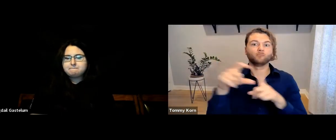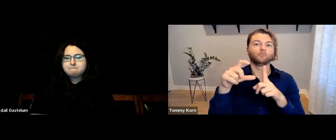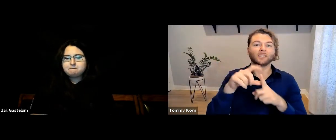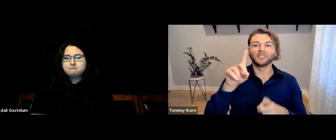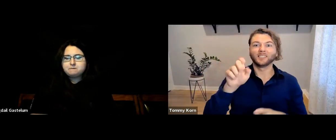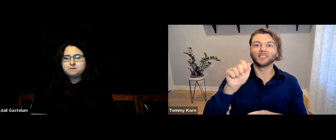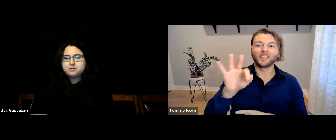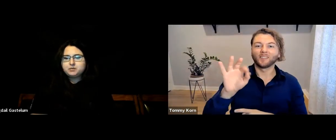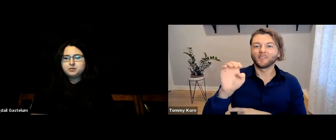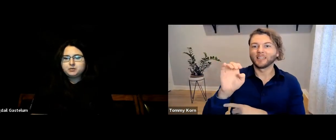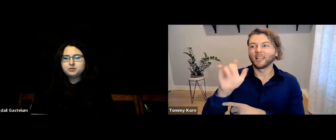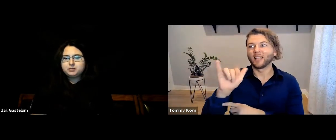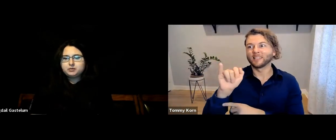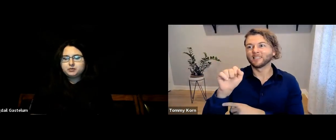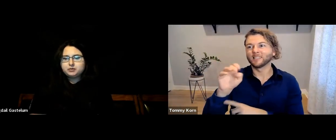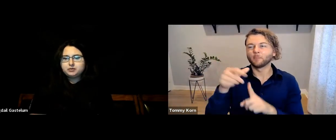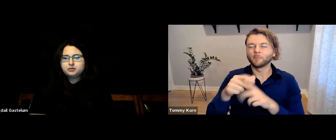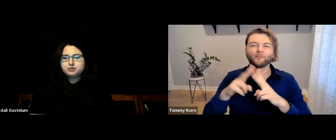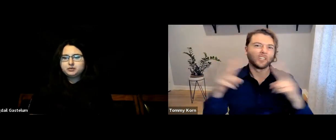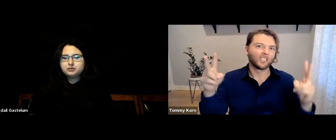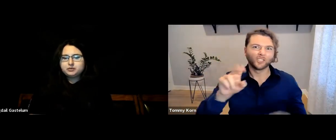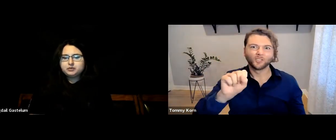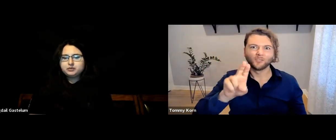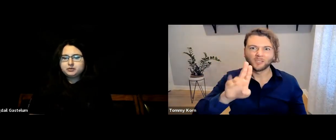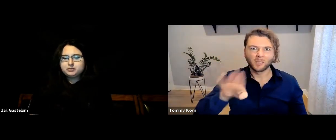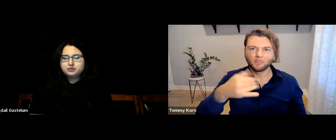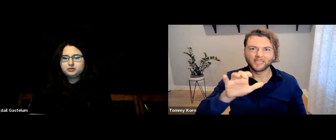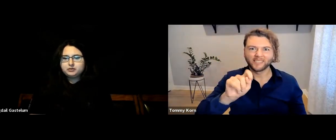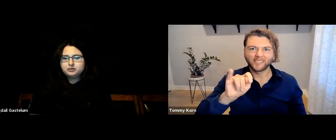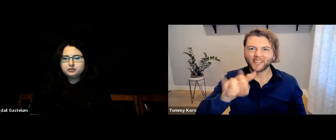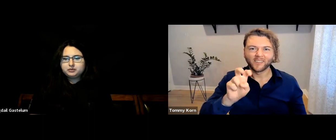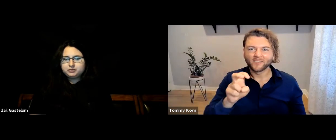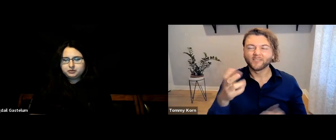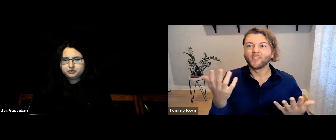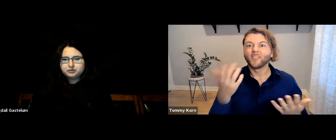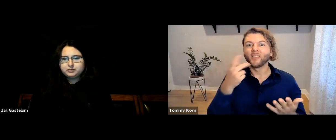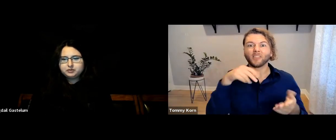is that the term “Deaf elitism” itself is very subjective